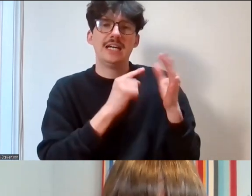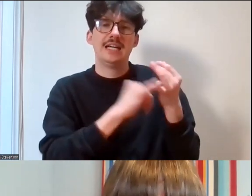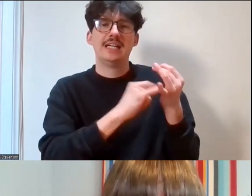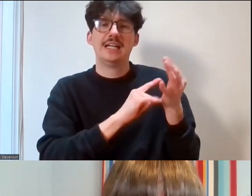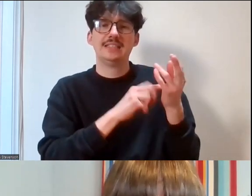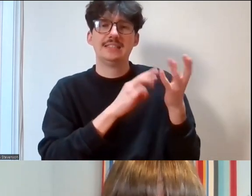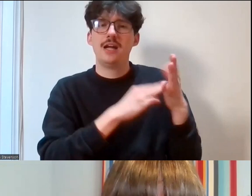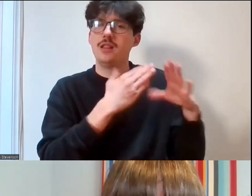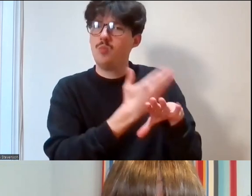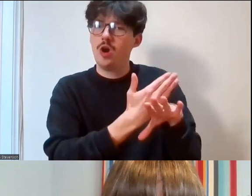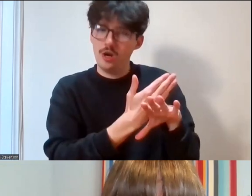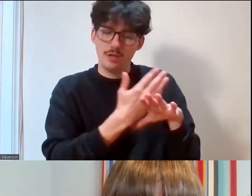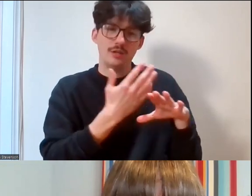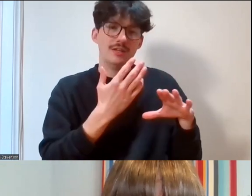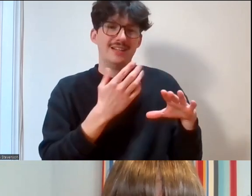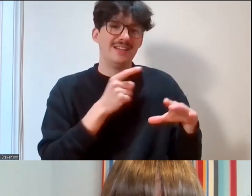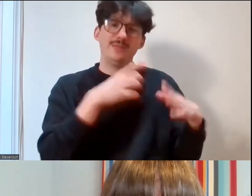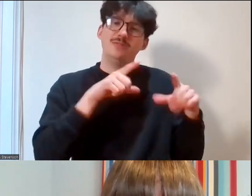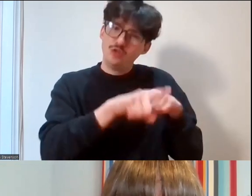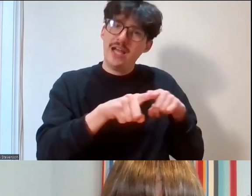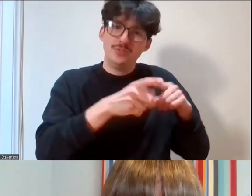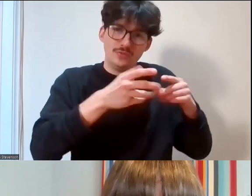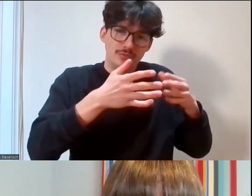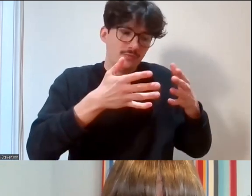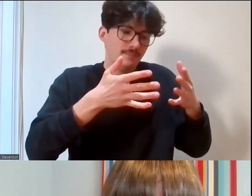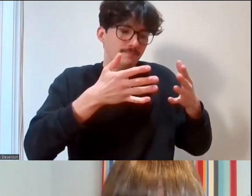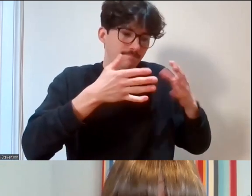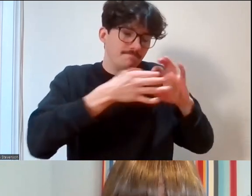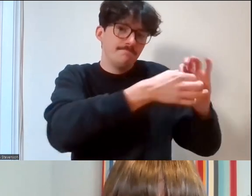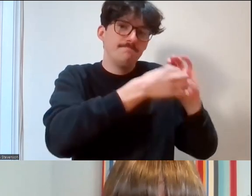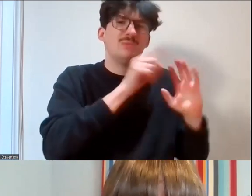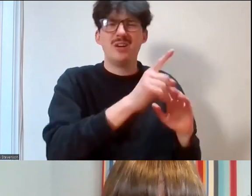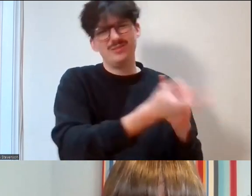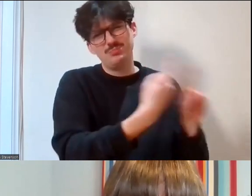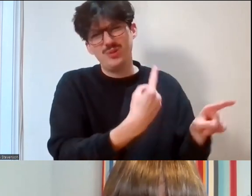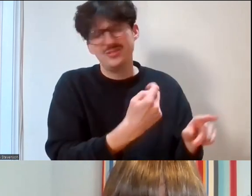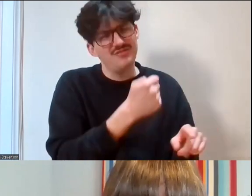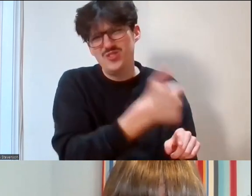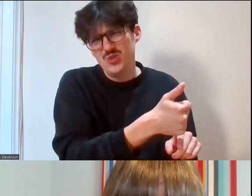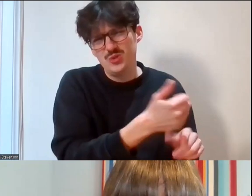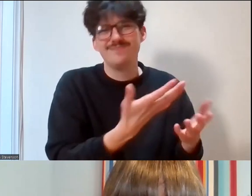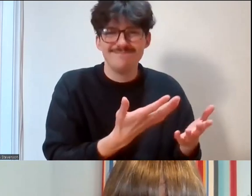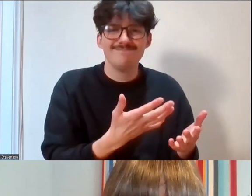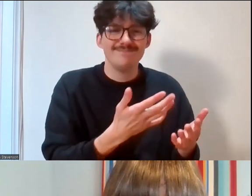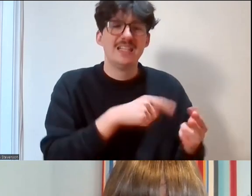and it's never really resulted in a big response, you know, so there's issues like that. LGBT as